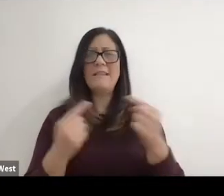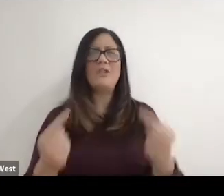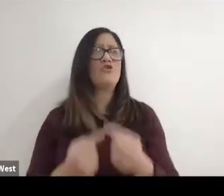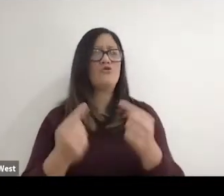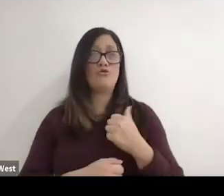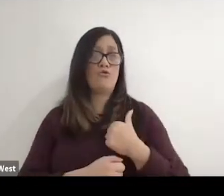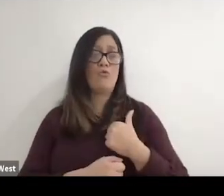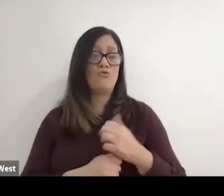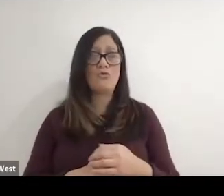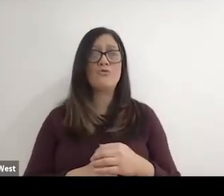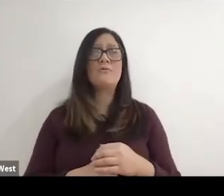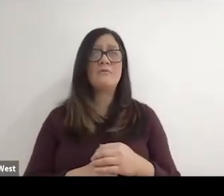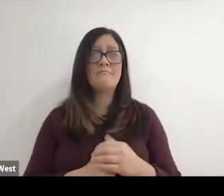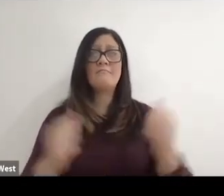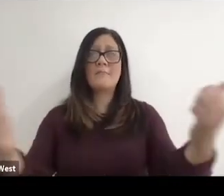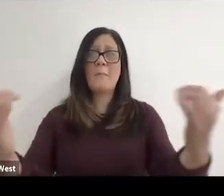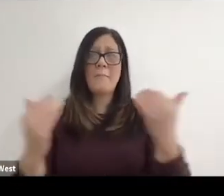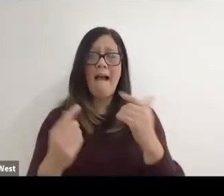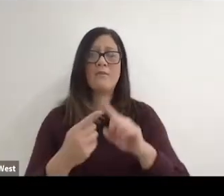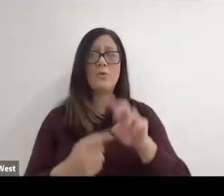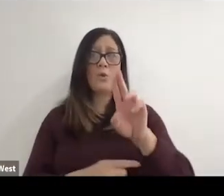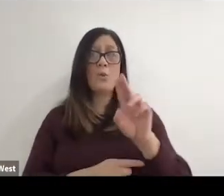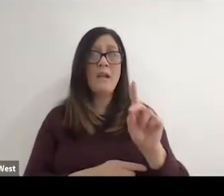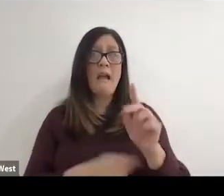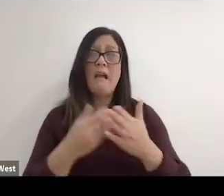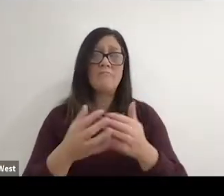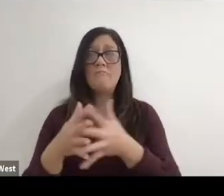back to the UK whether they were American, whether they were